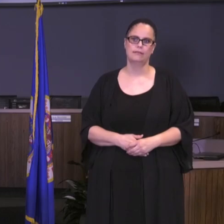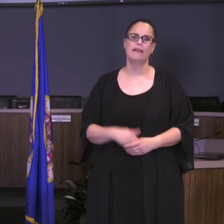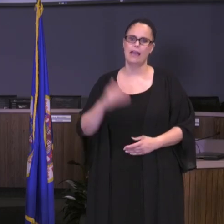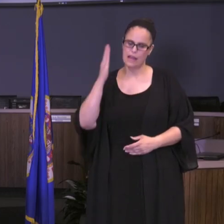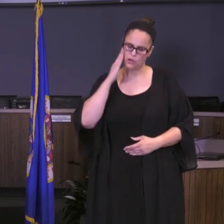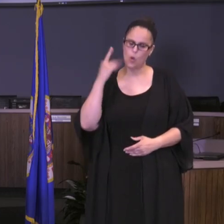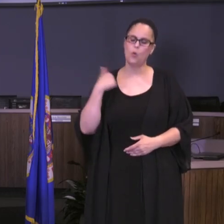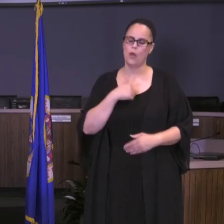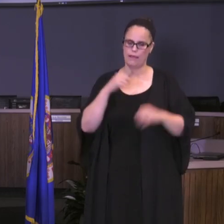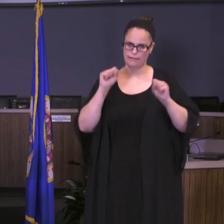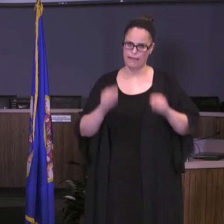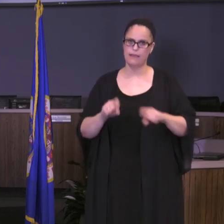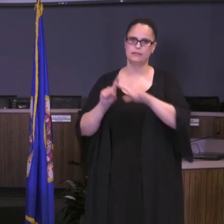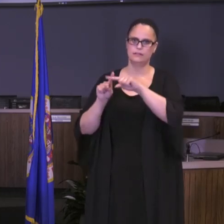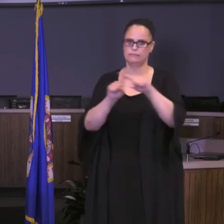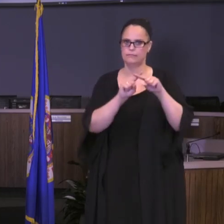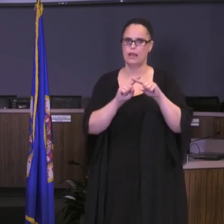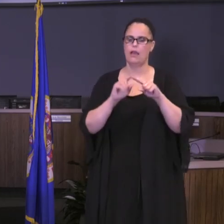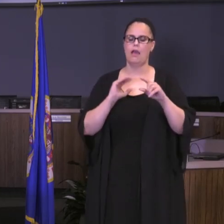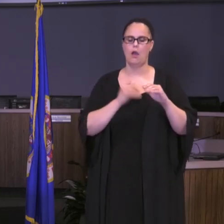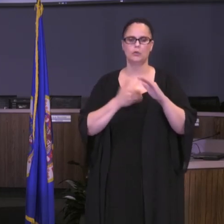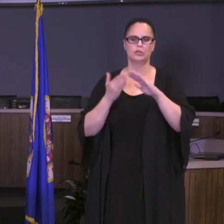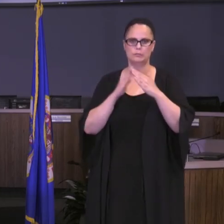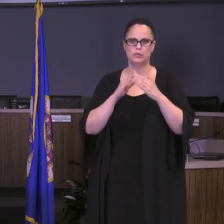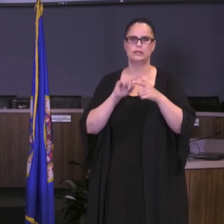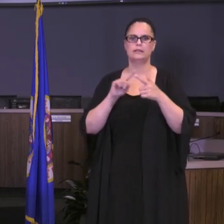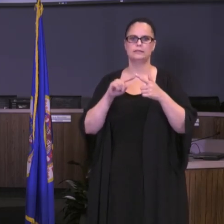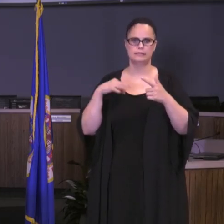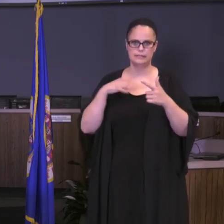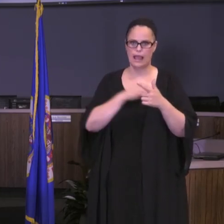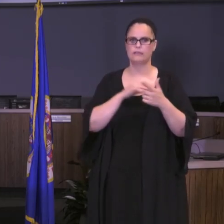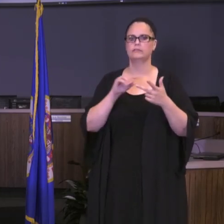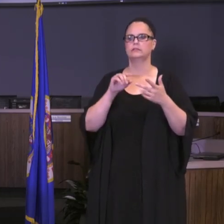on this community, this staff, our students to rise to this occasion.